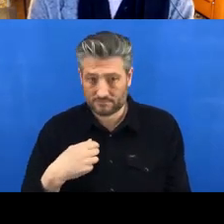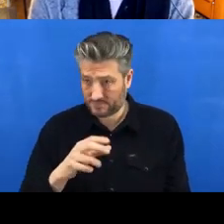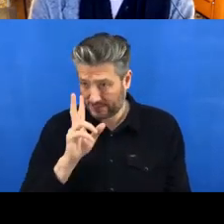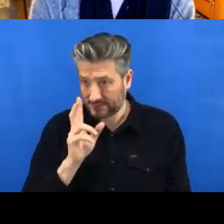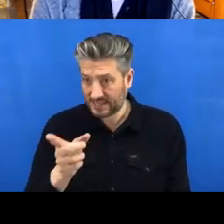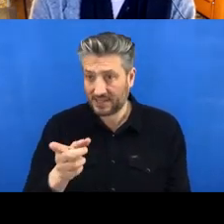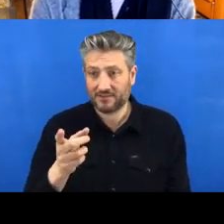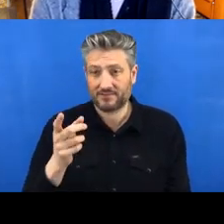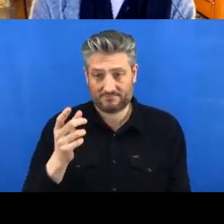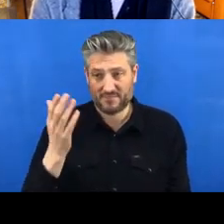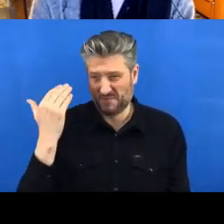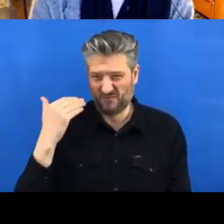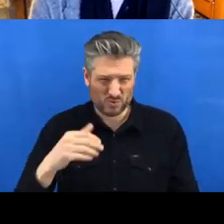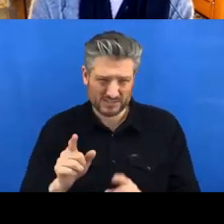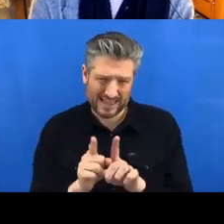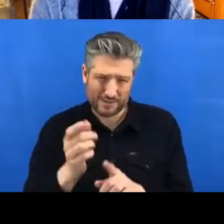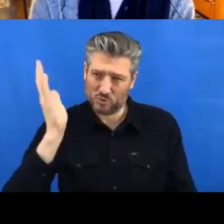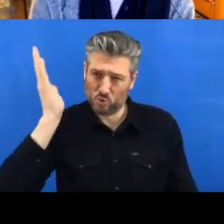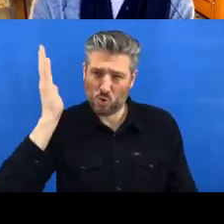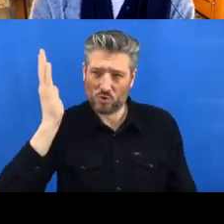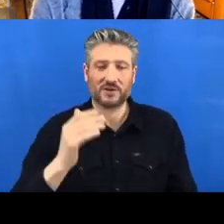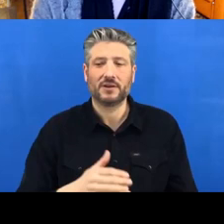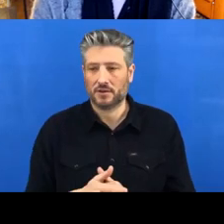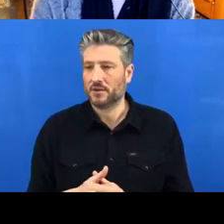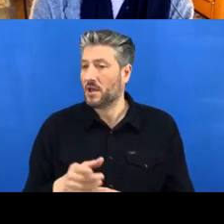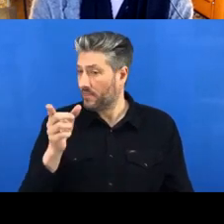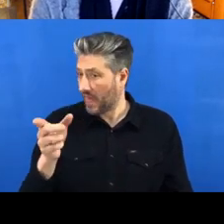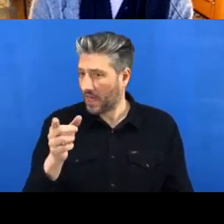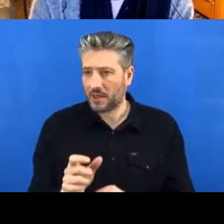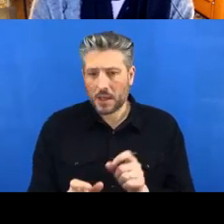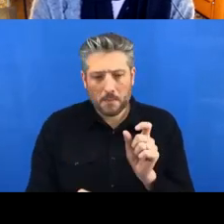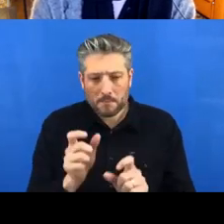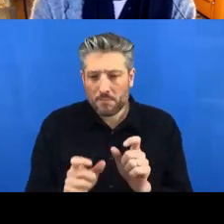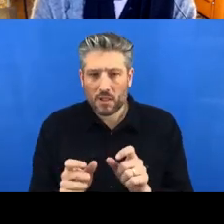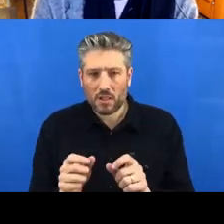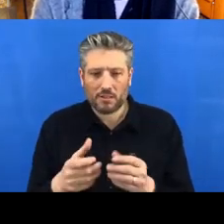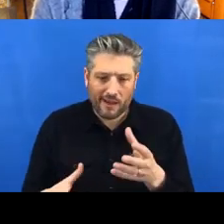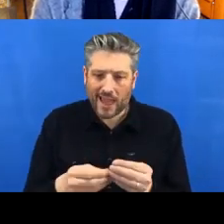and people have added a line of text just to the README as an easy change, as a pull request.